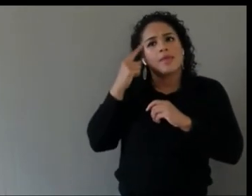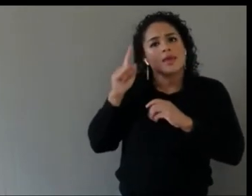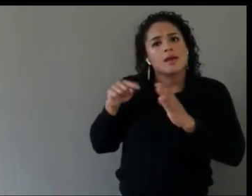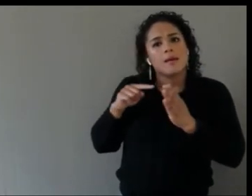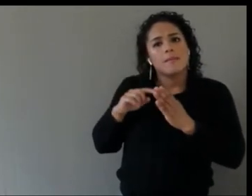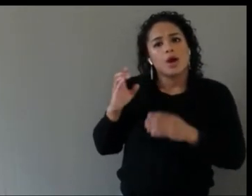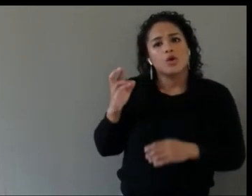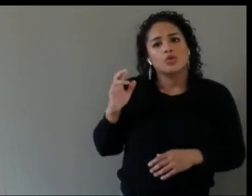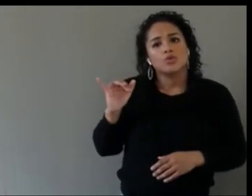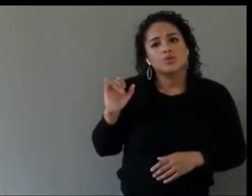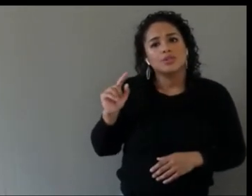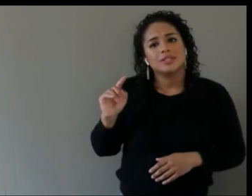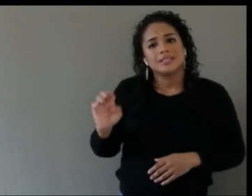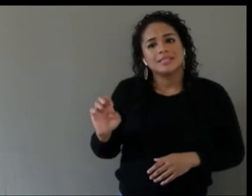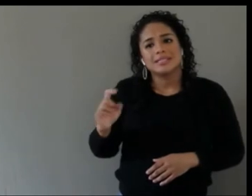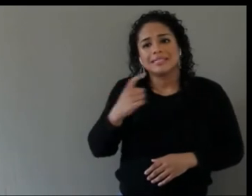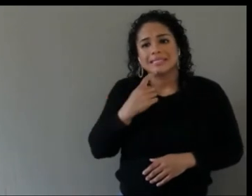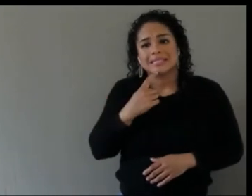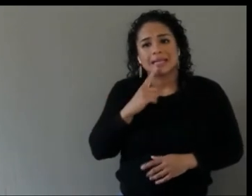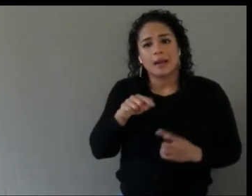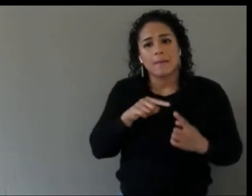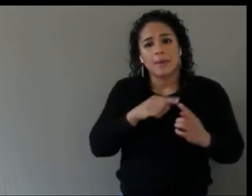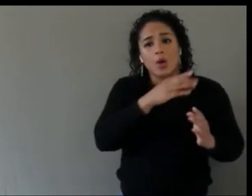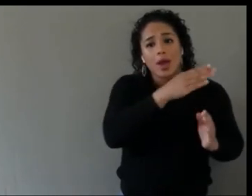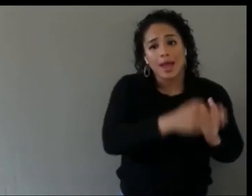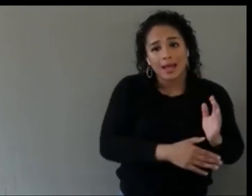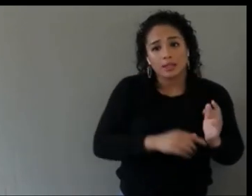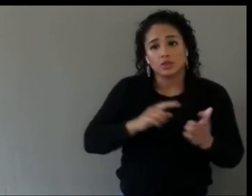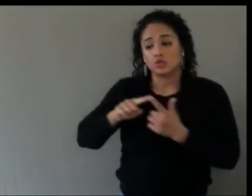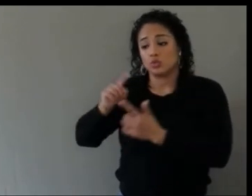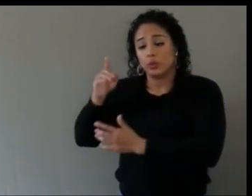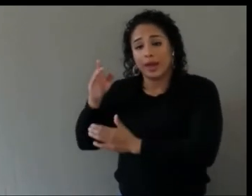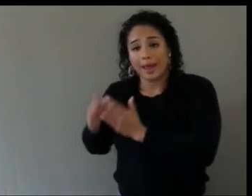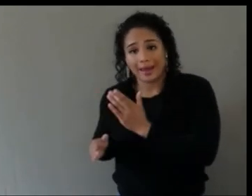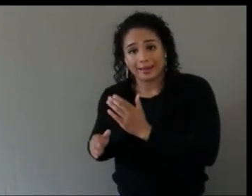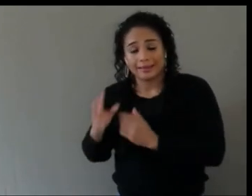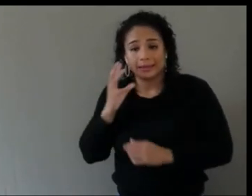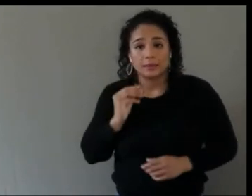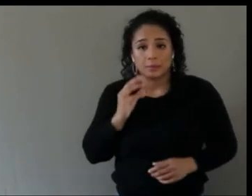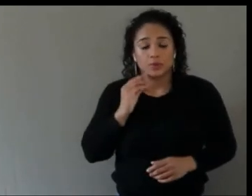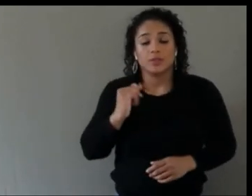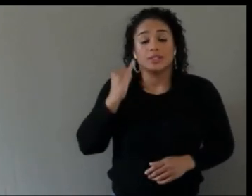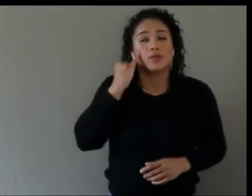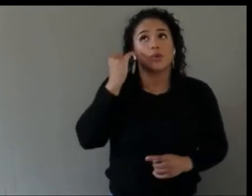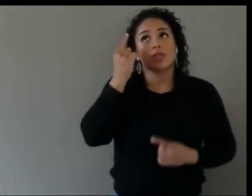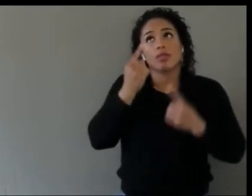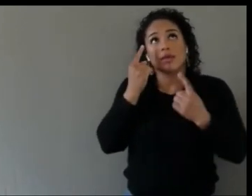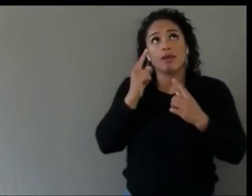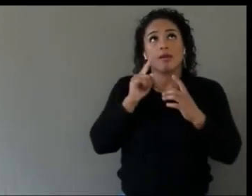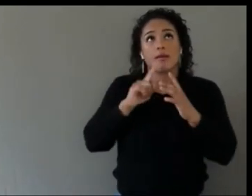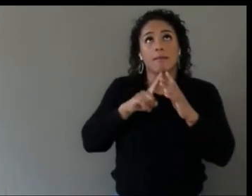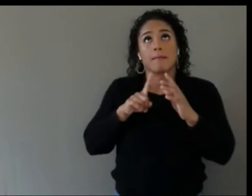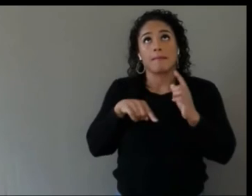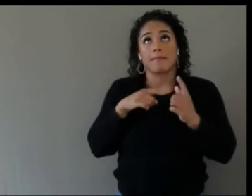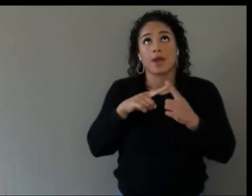and if we're thinking about starting from just the experience, right, we're not necessarily